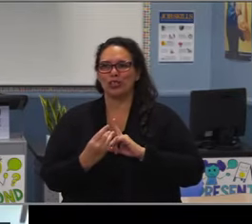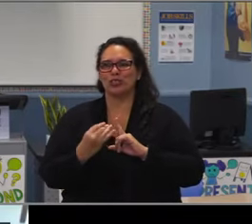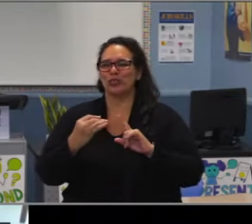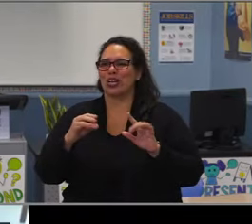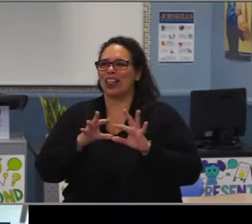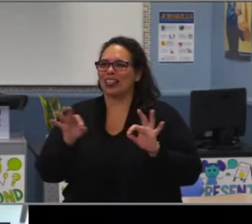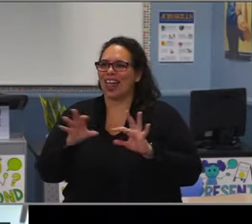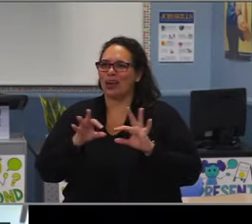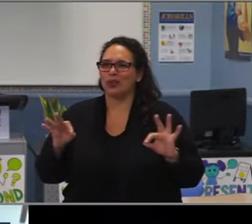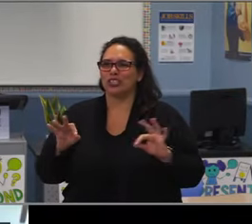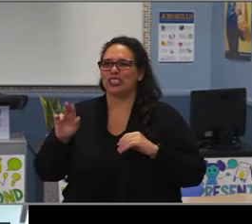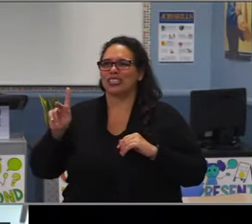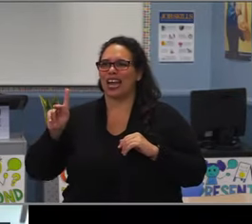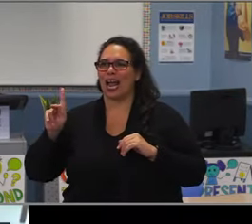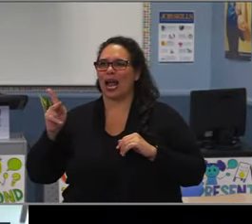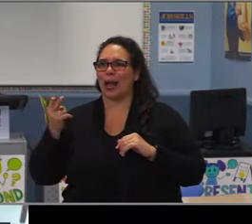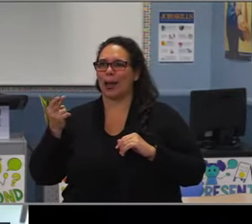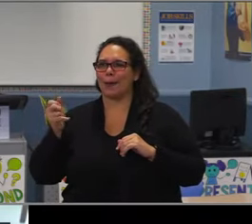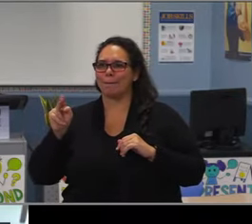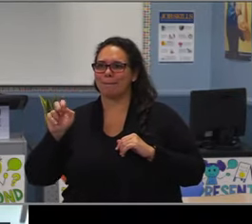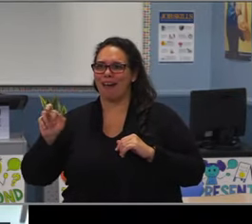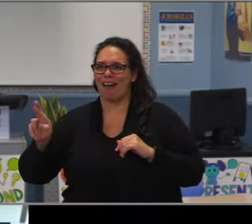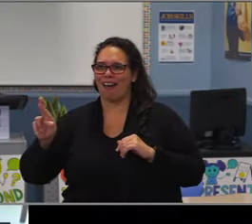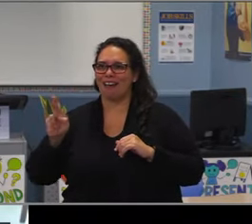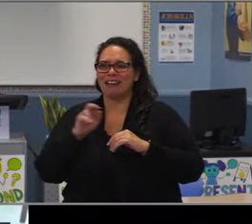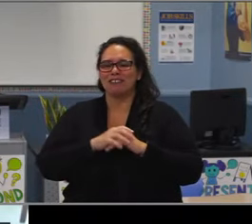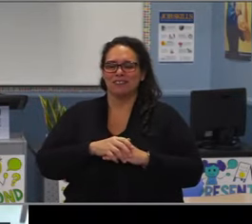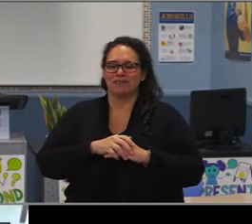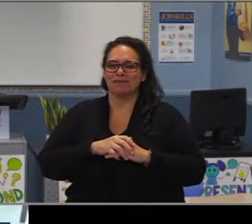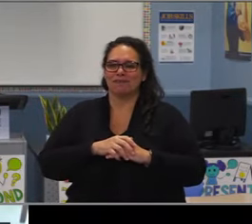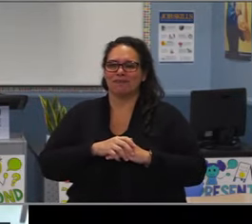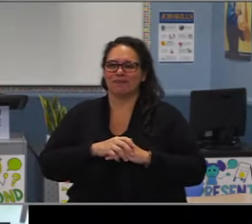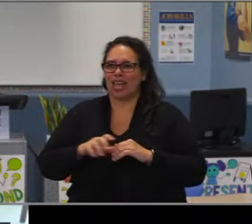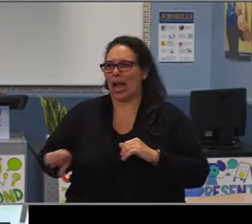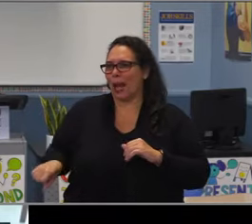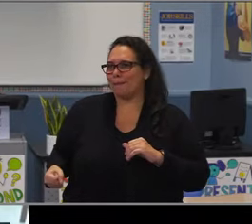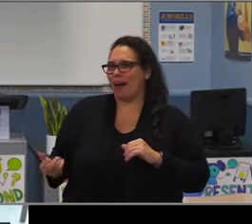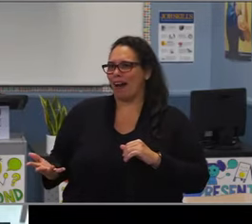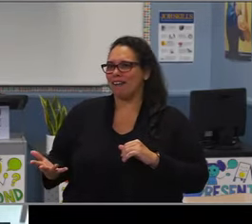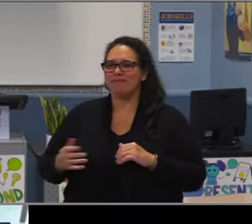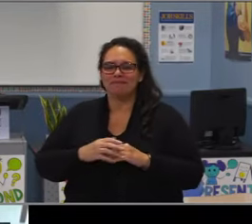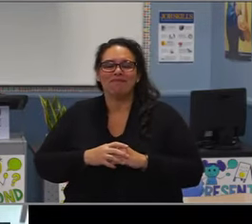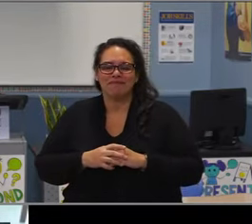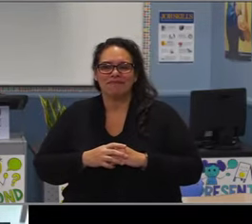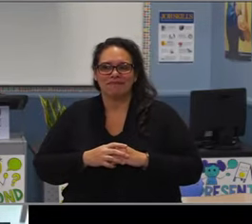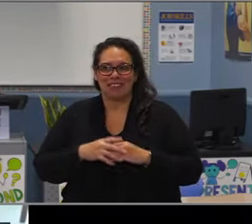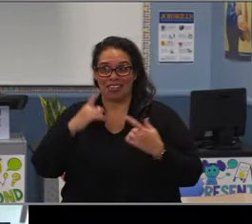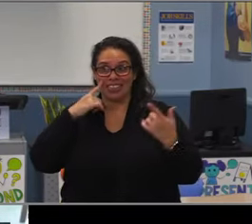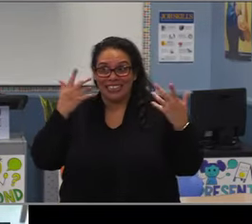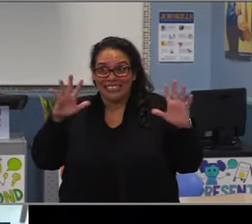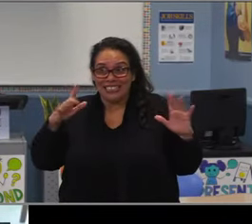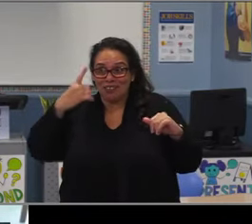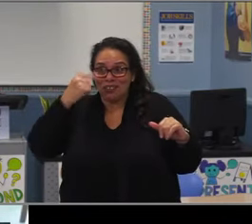and we know that you'll be out there supporting the efforts that we're making on behalf of our 69,000 students.